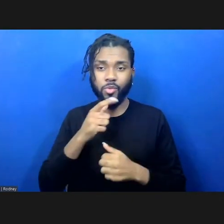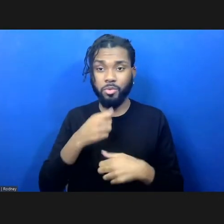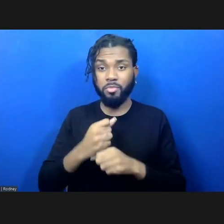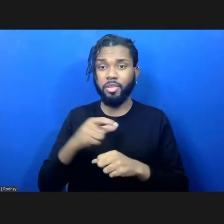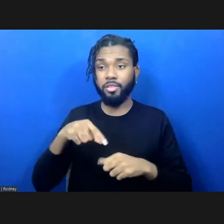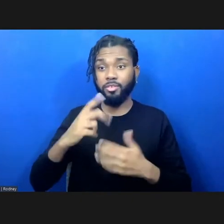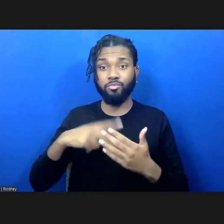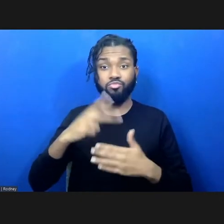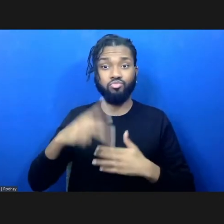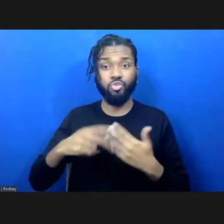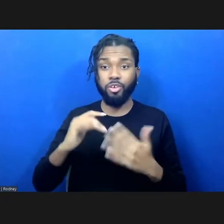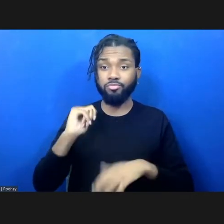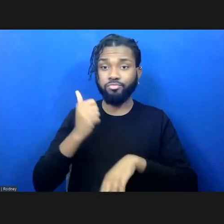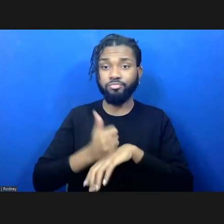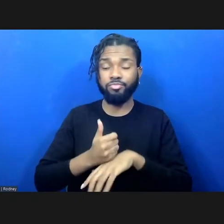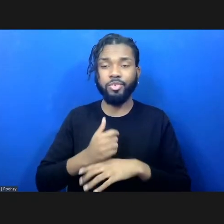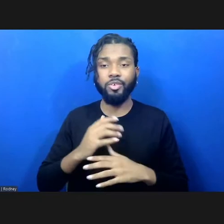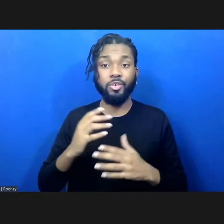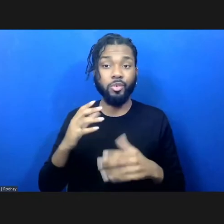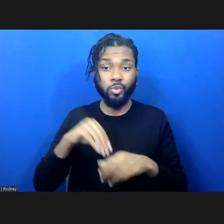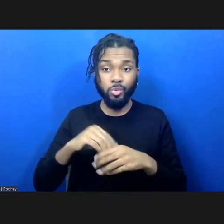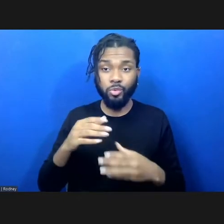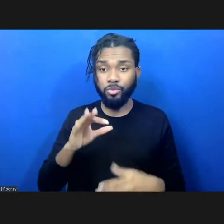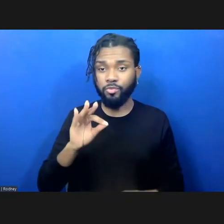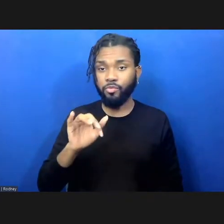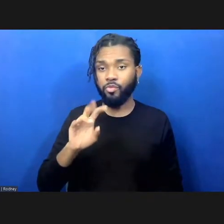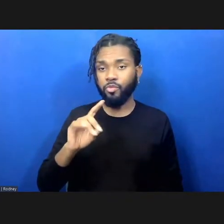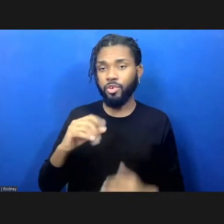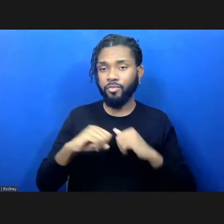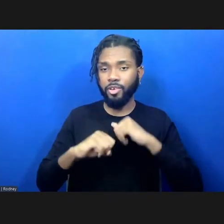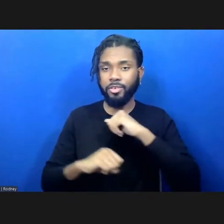including the Ford Foundation and the New York City Department of Cultural